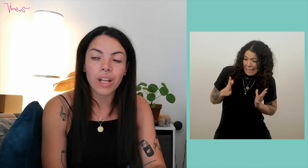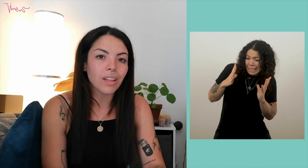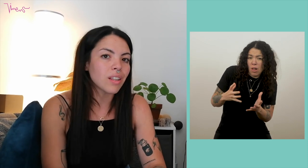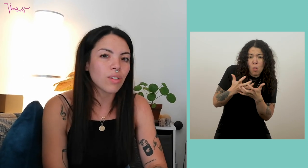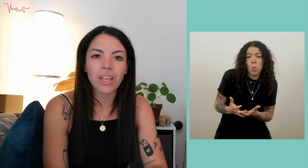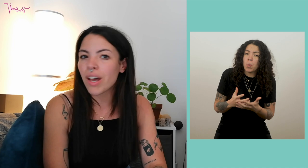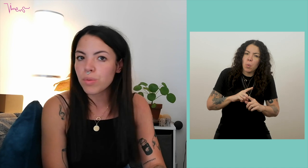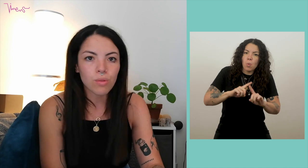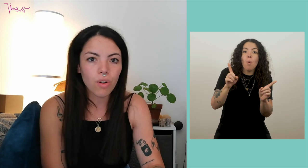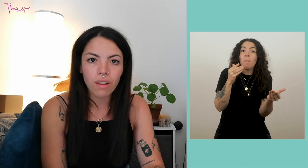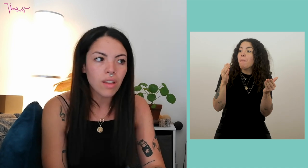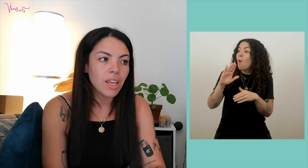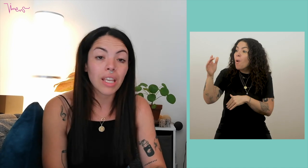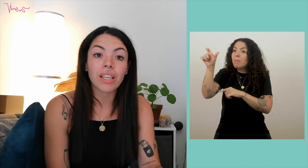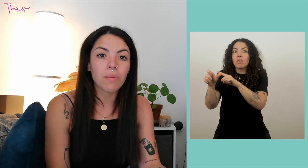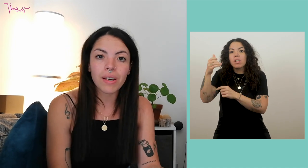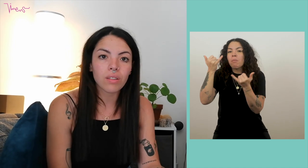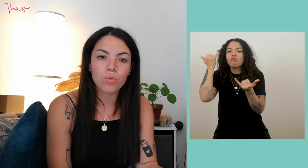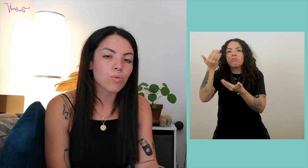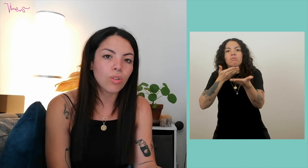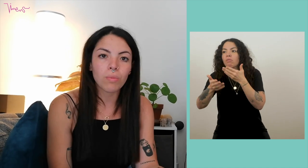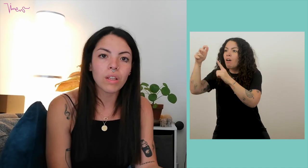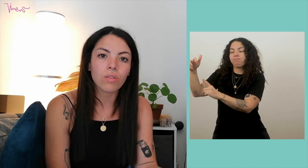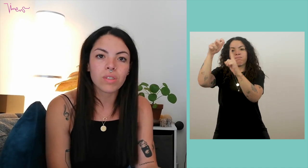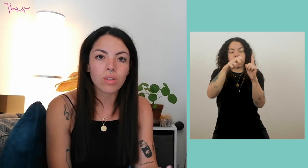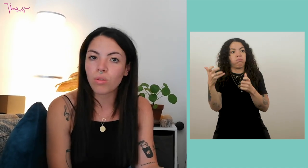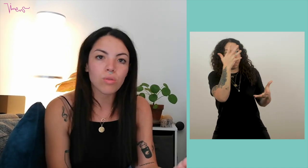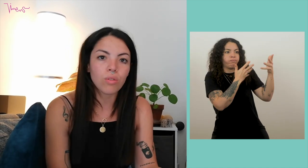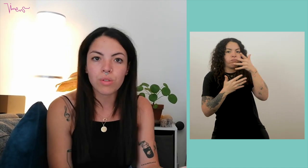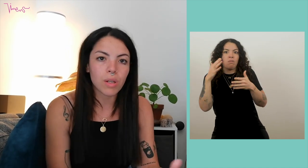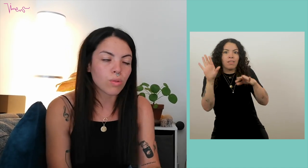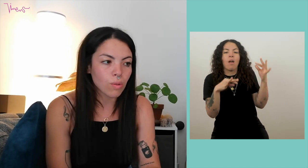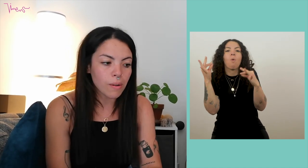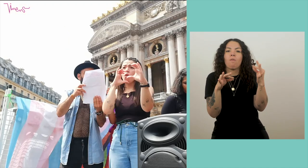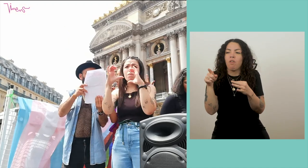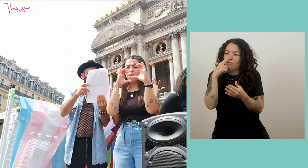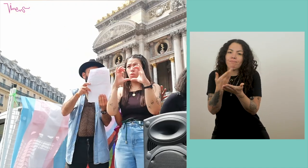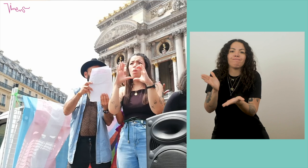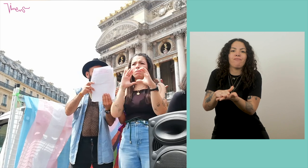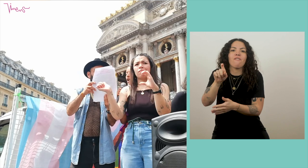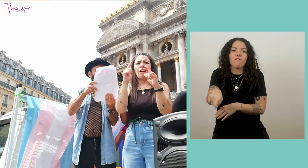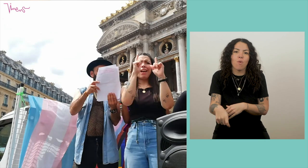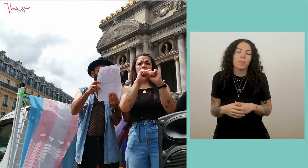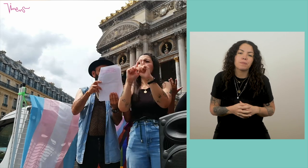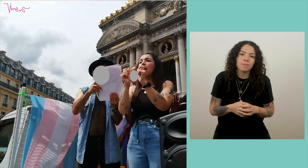someone who knows absolutely nothing about it and who arrives overnight in this culture, in this environment you see. And for